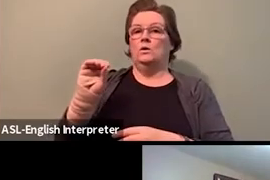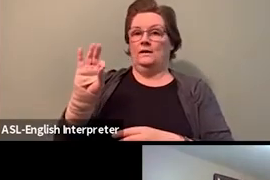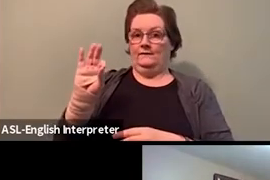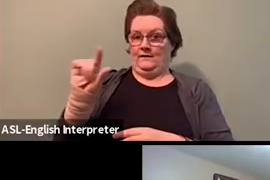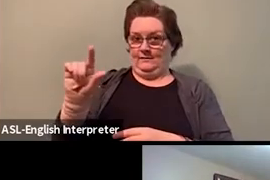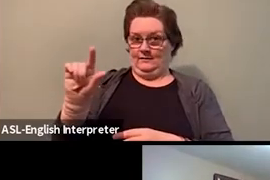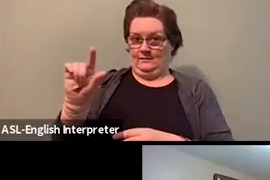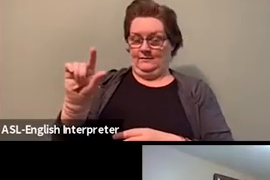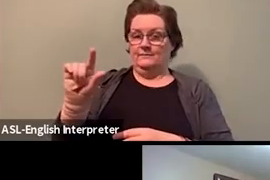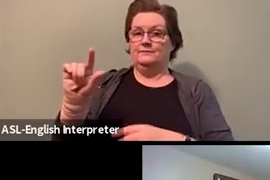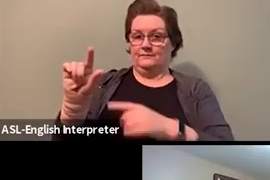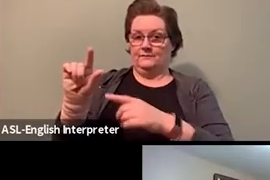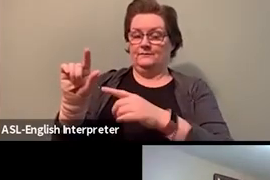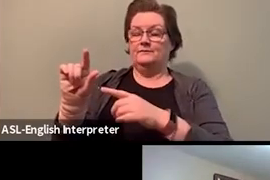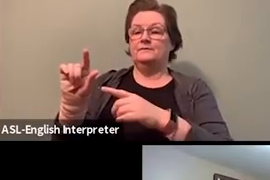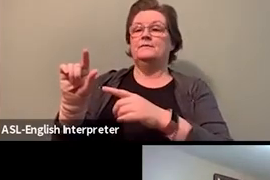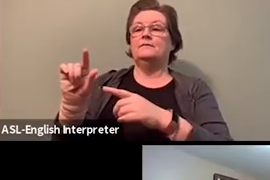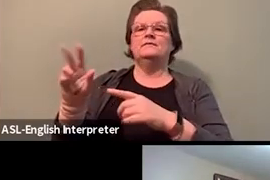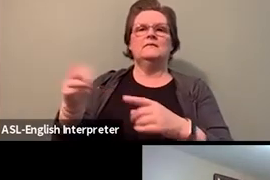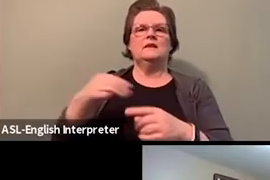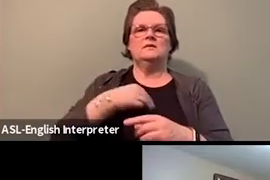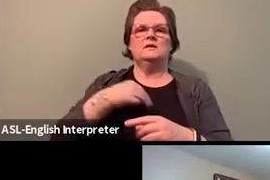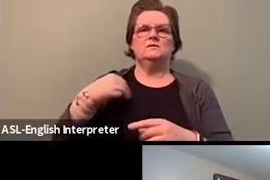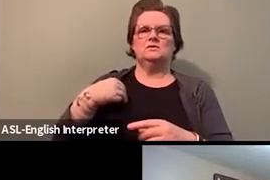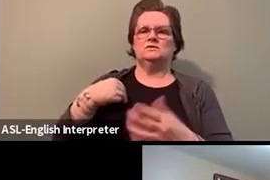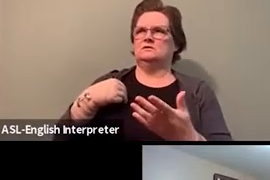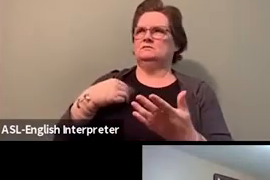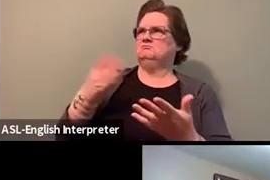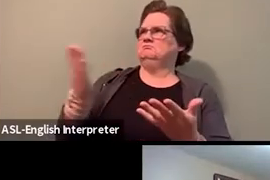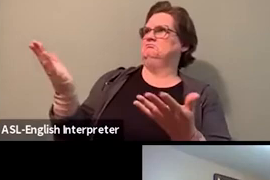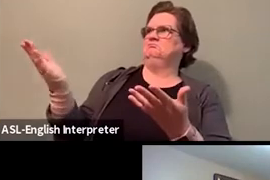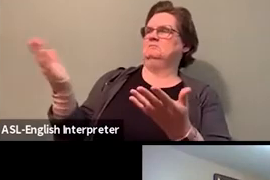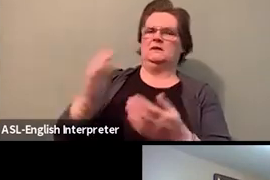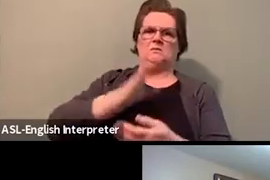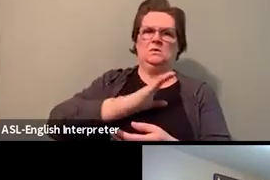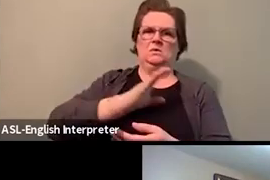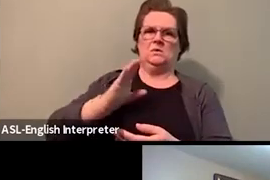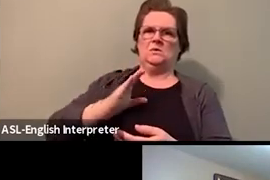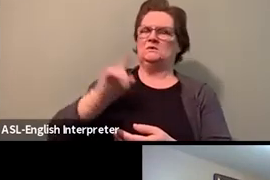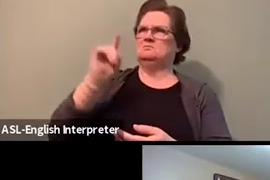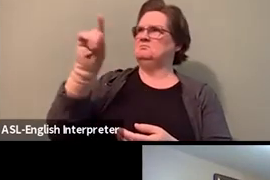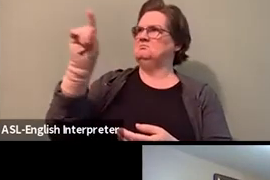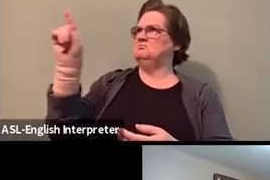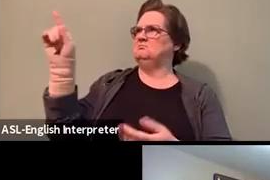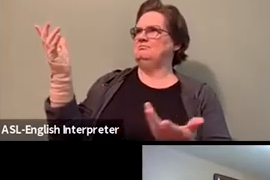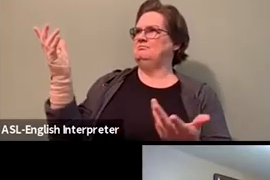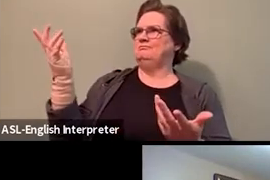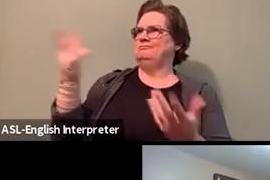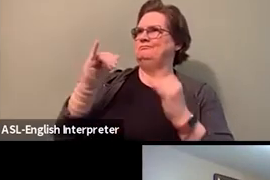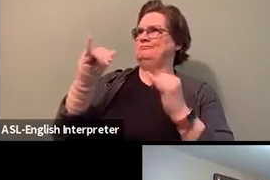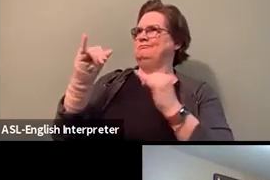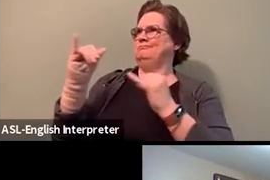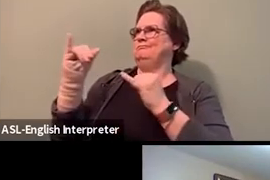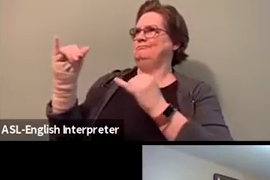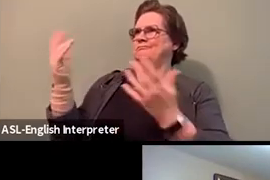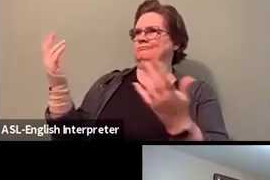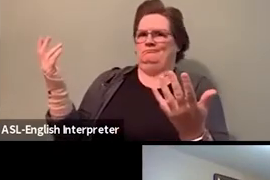Our members didn't see themselves reflected at the leadership position either. Like they looked up on the stage and no one looked like them.